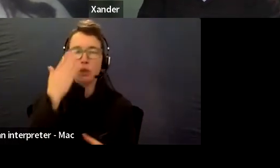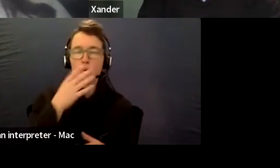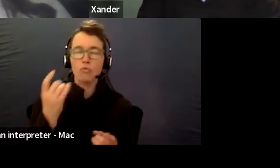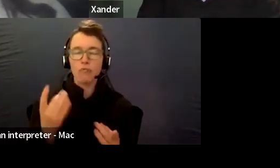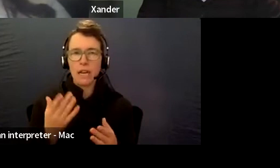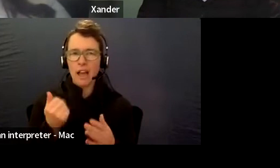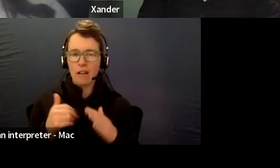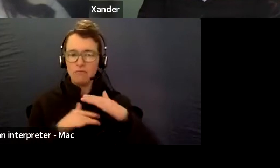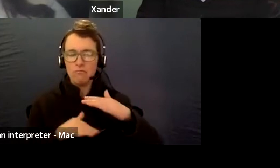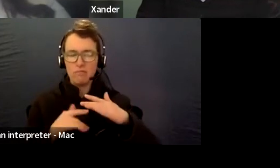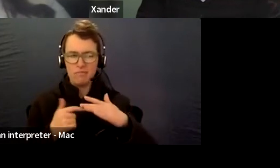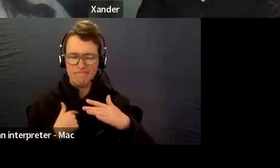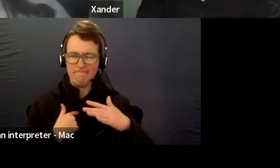necessarily agree with.